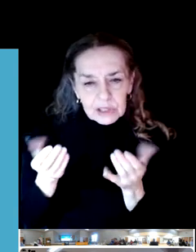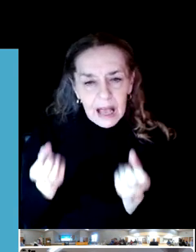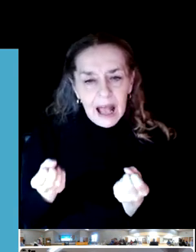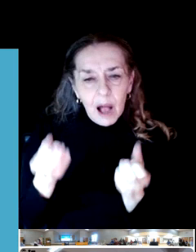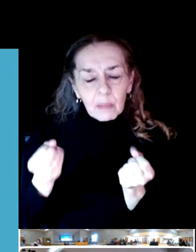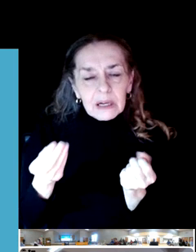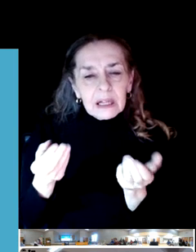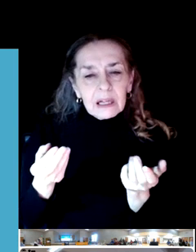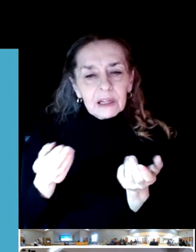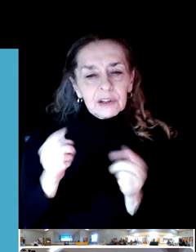there to do?